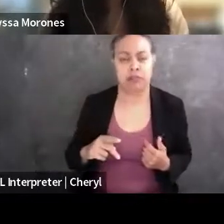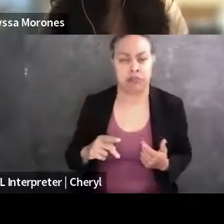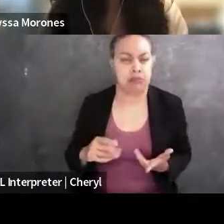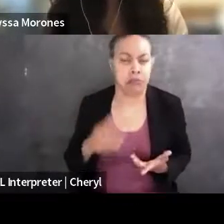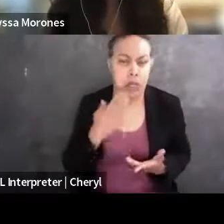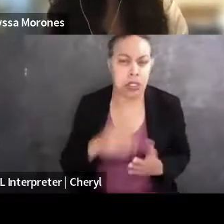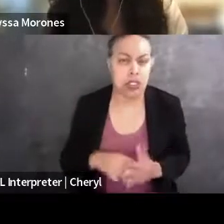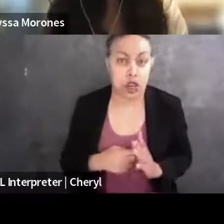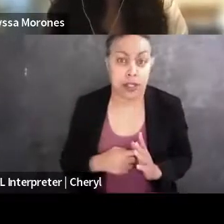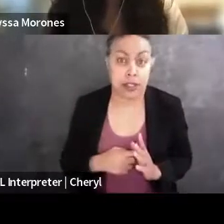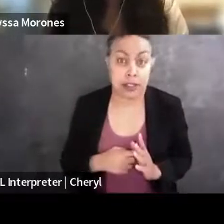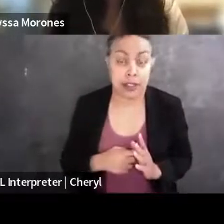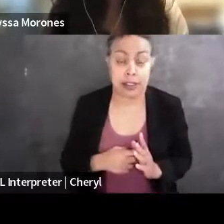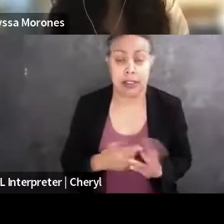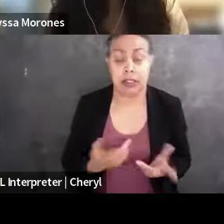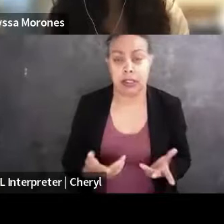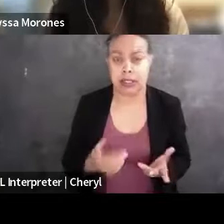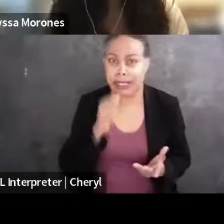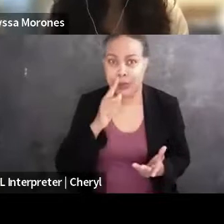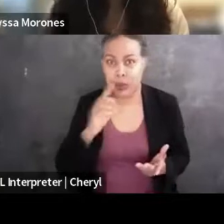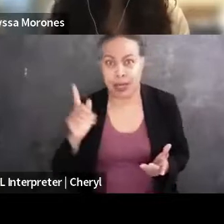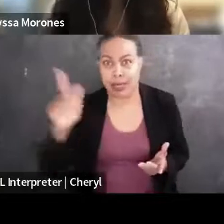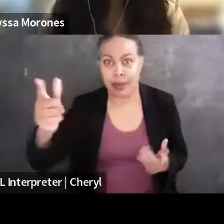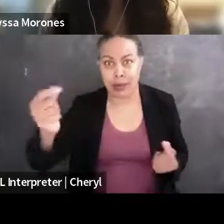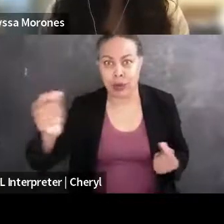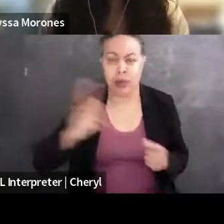but I think it's a good option because fellowships are a good doorway into this area of law